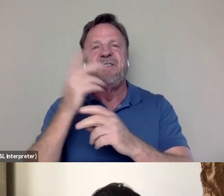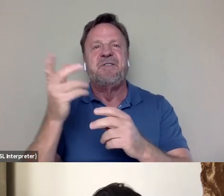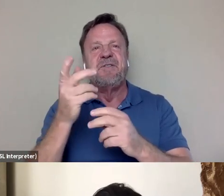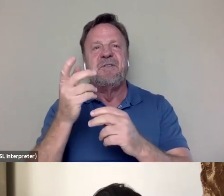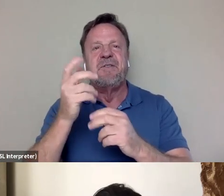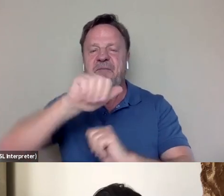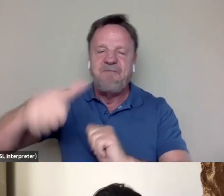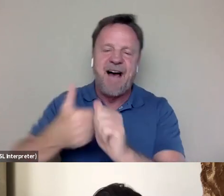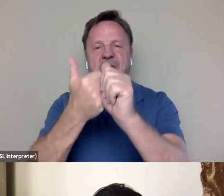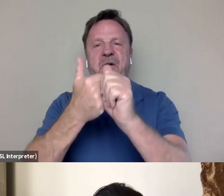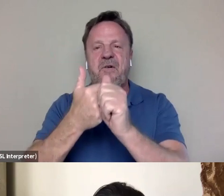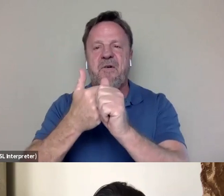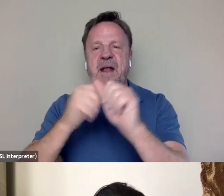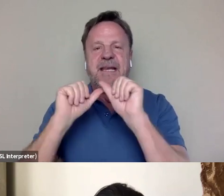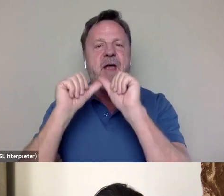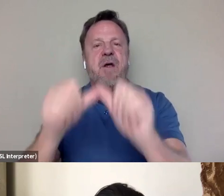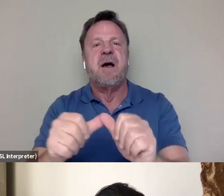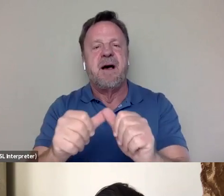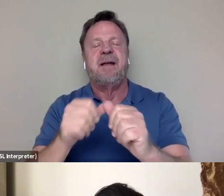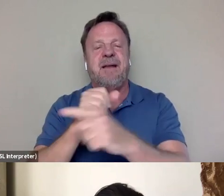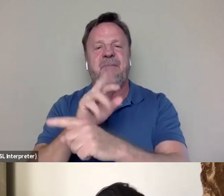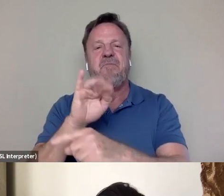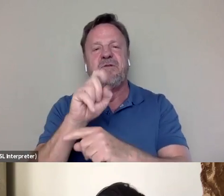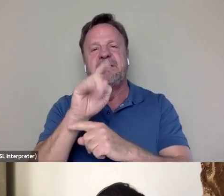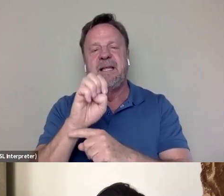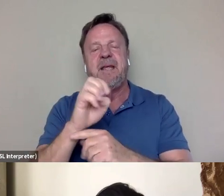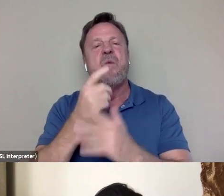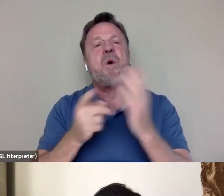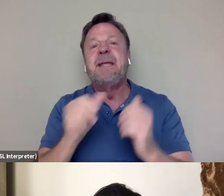I think what Bruce Lee didn't have when he was in Hollywood